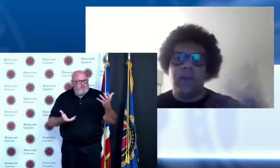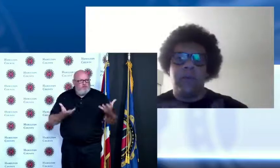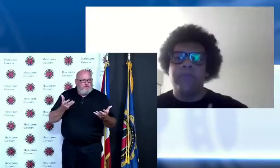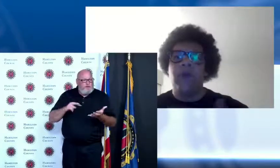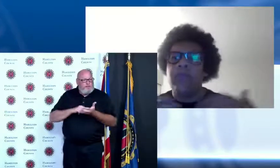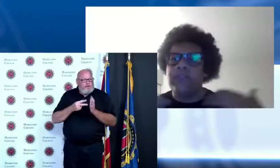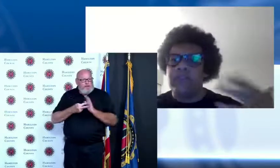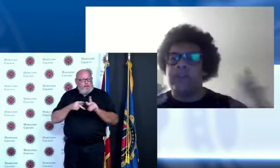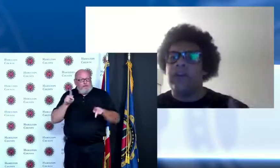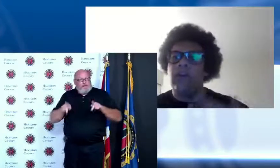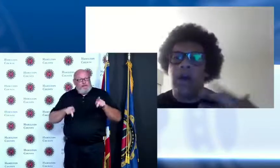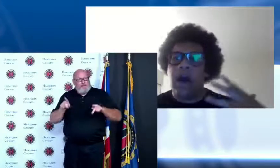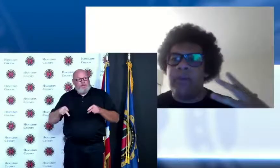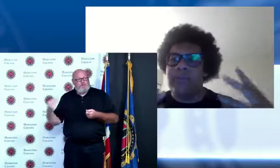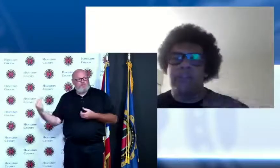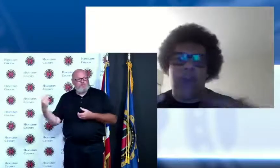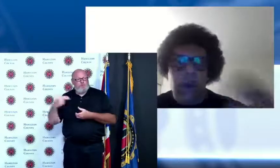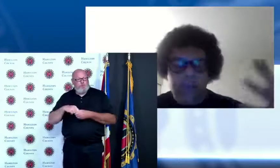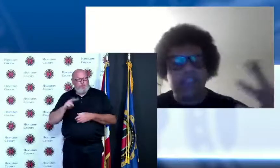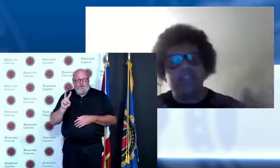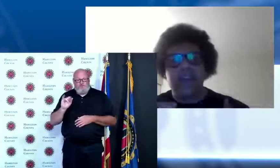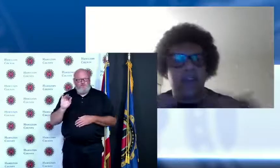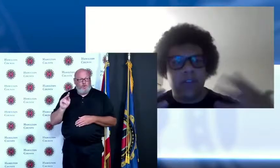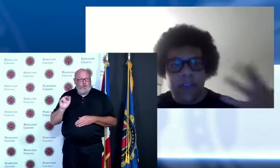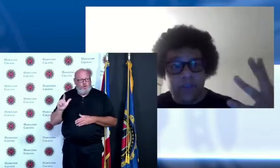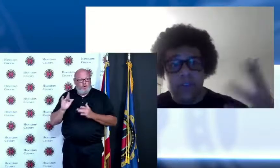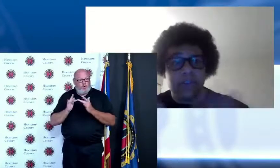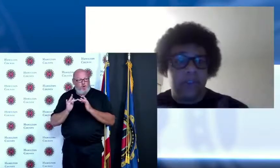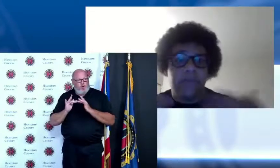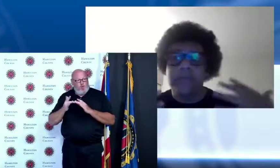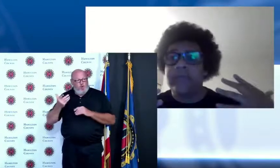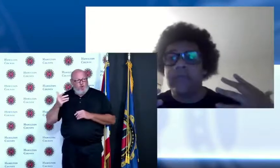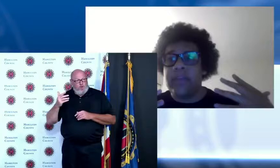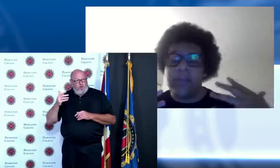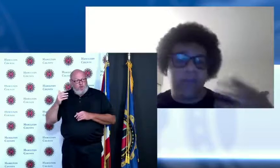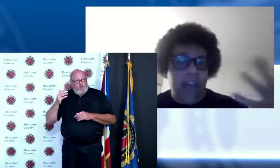you know all the different methods of outreach that you guys use to get people